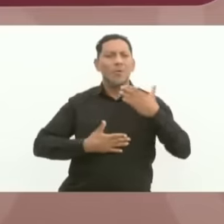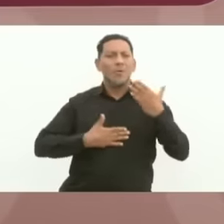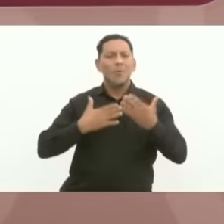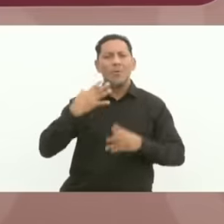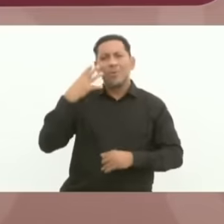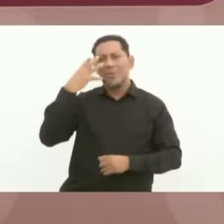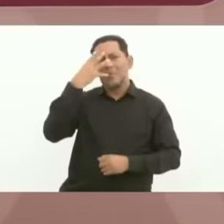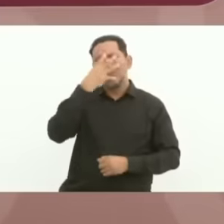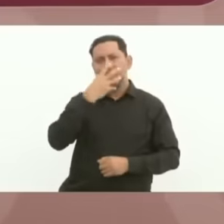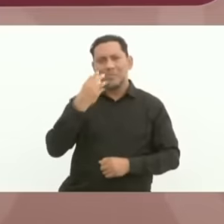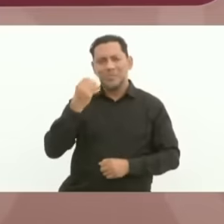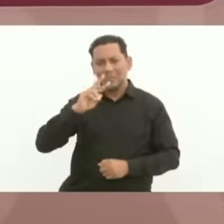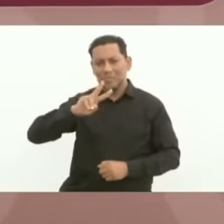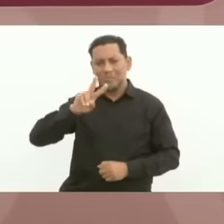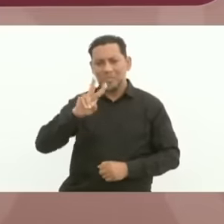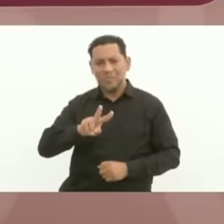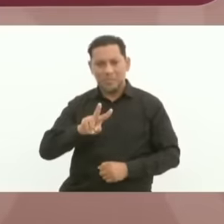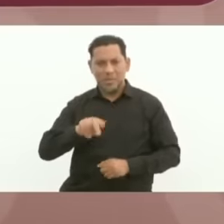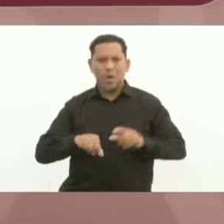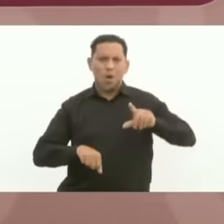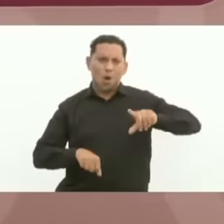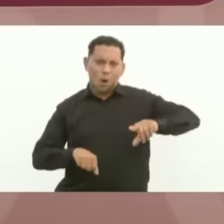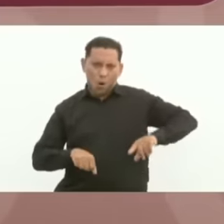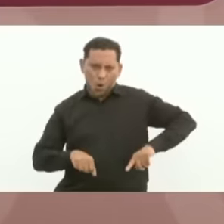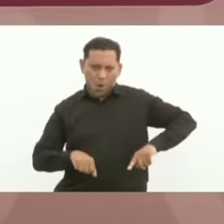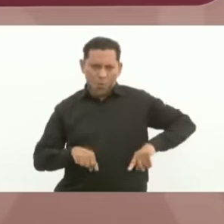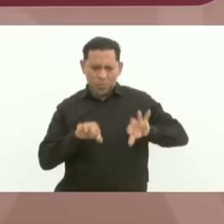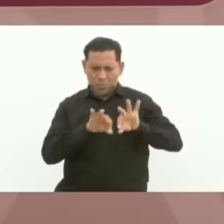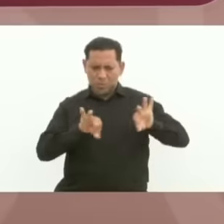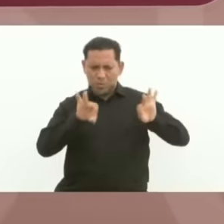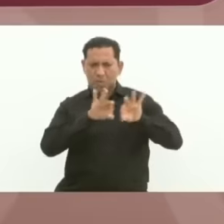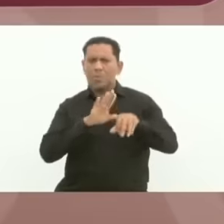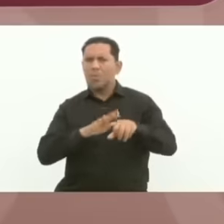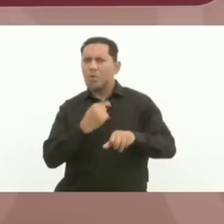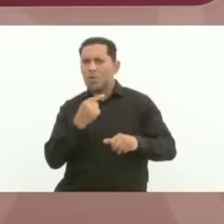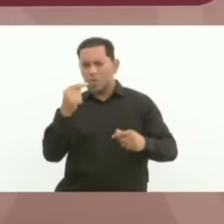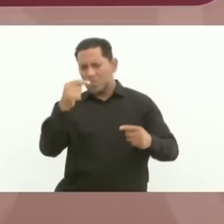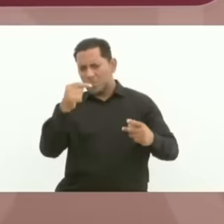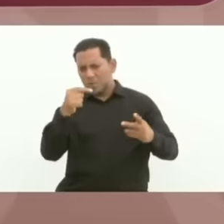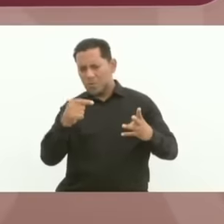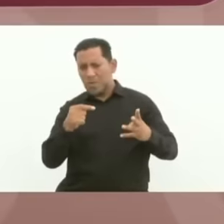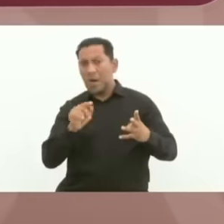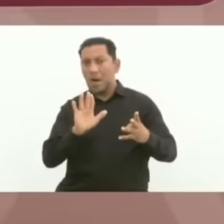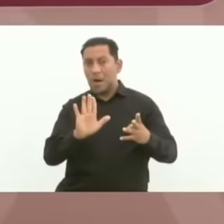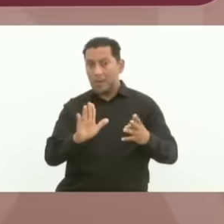the governments stand out for many reasons but the government of President Andrés Manuel